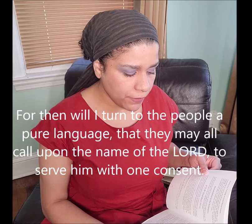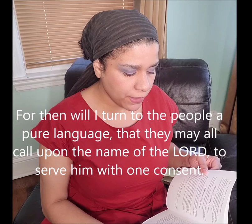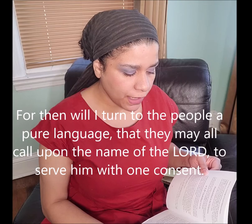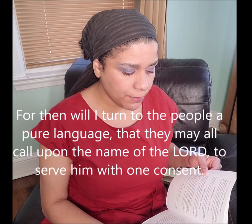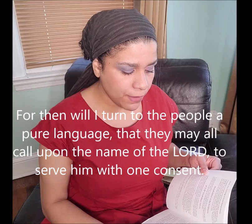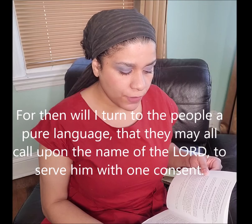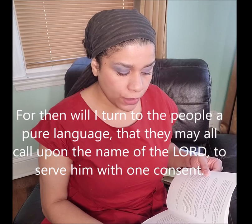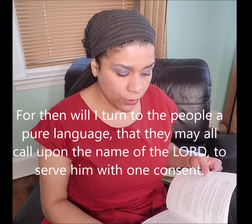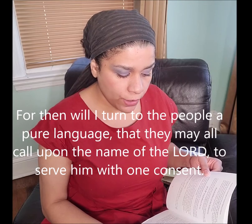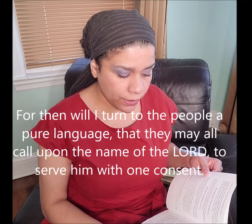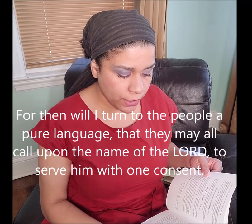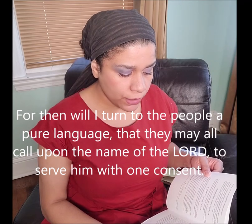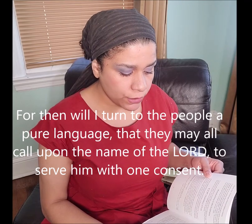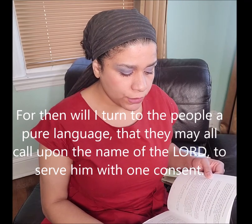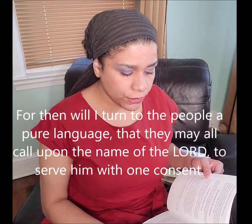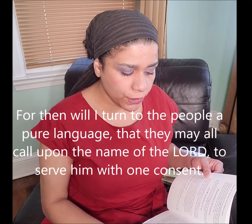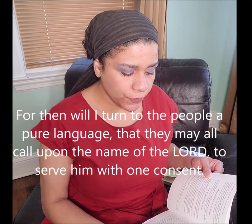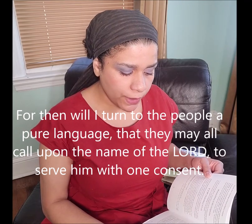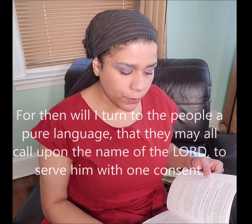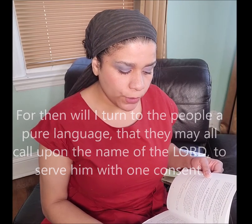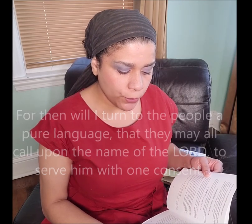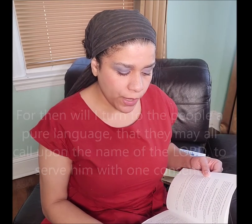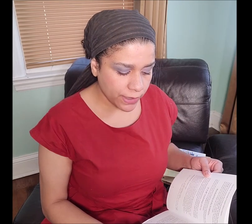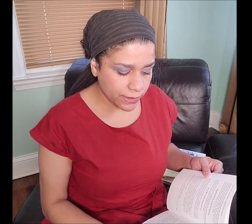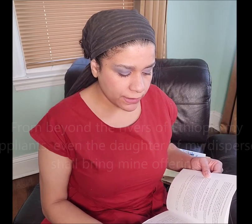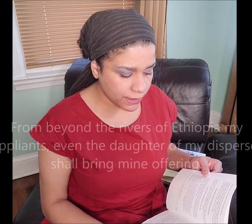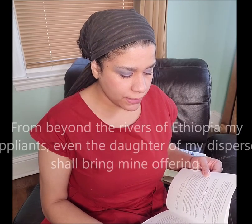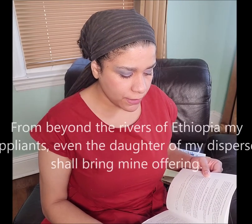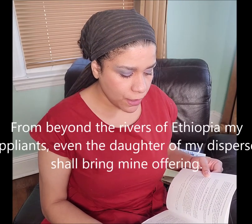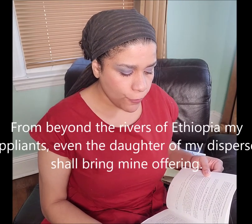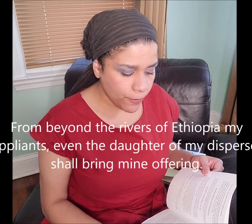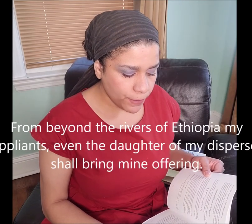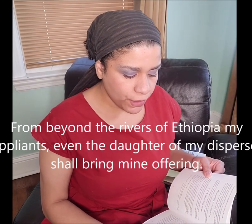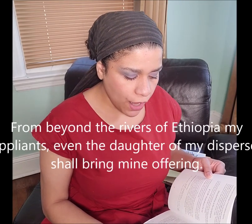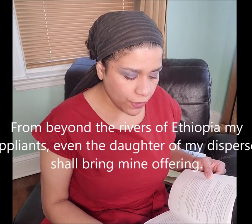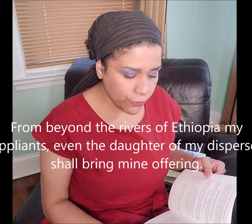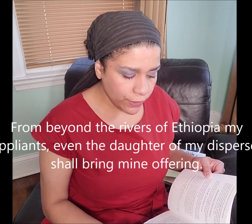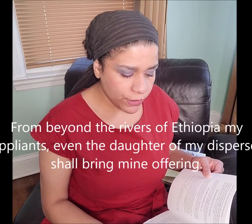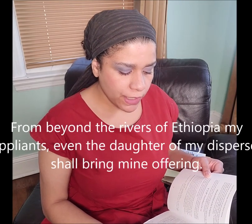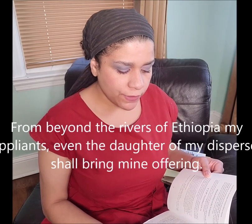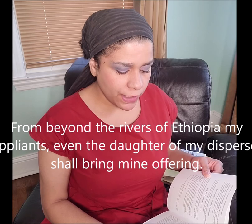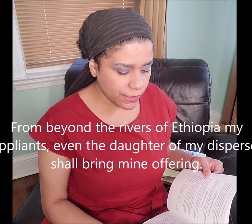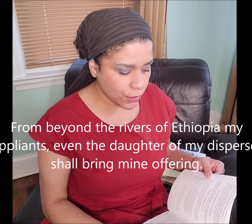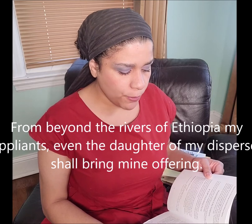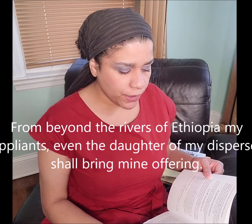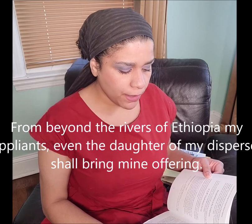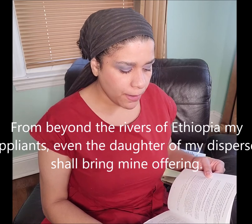the name of the lord, to serve him with one consent, from beyond the rivers of Ethiopia,